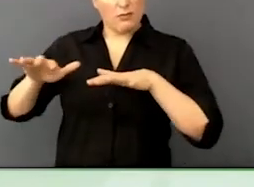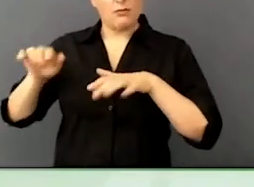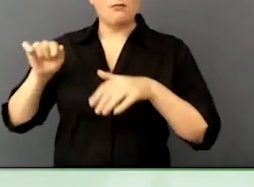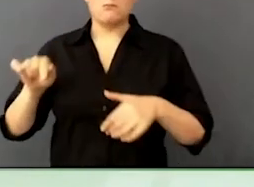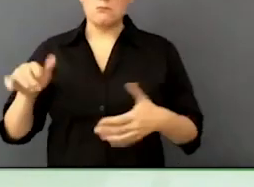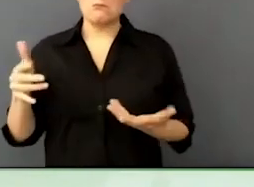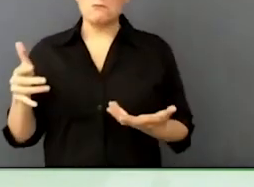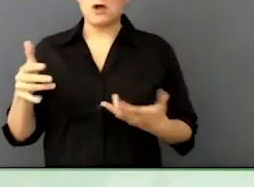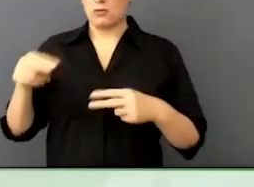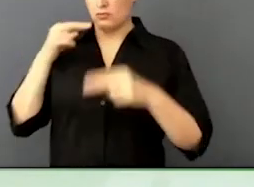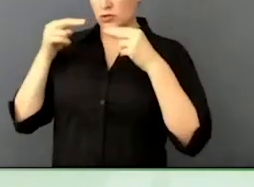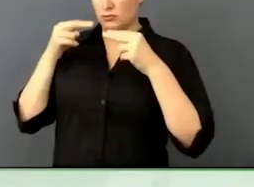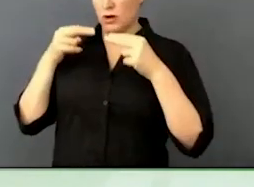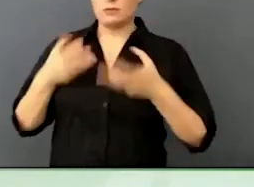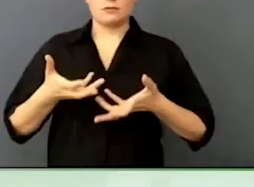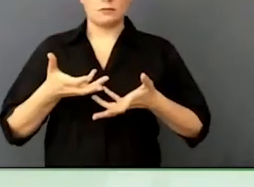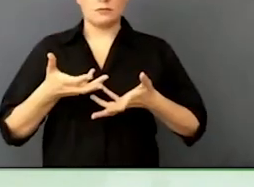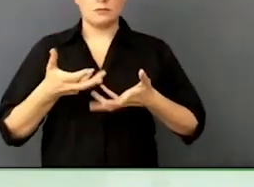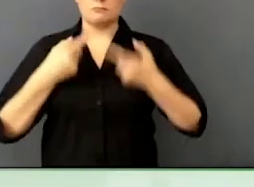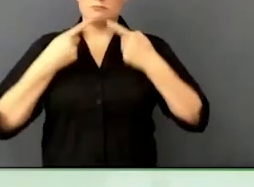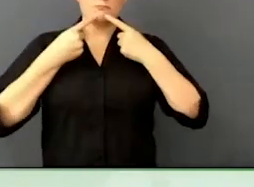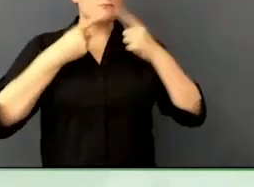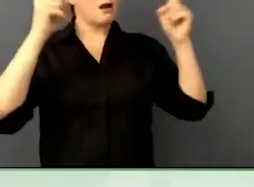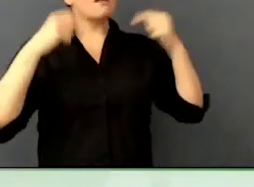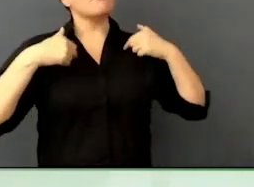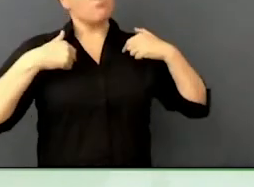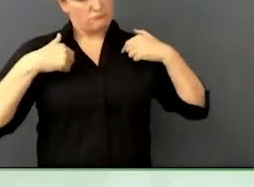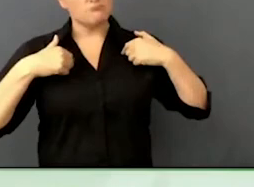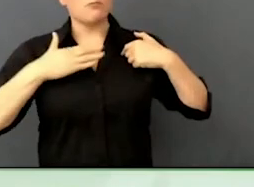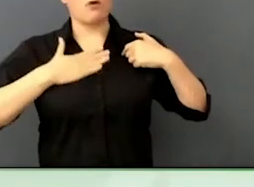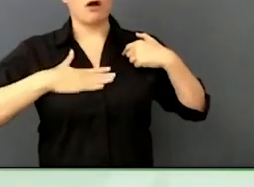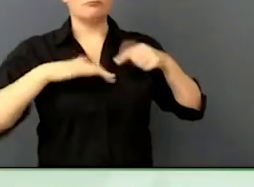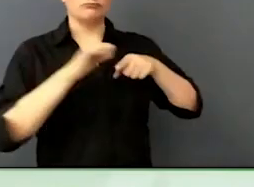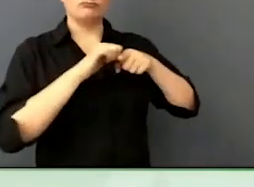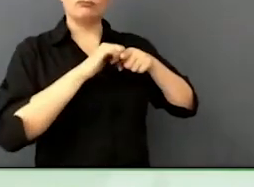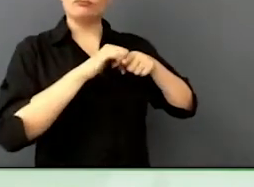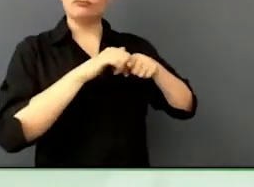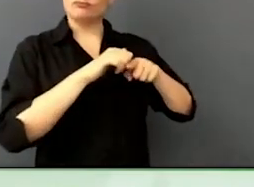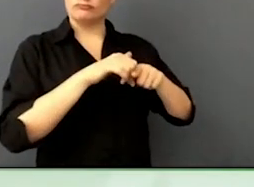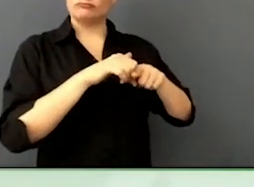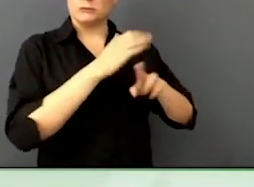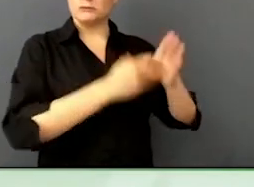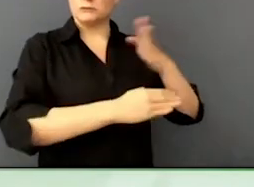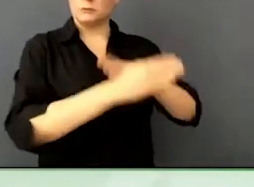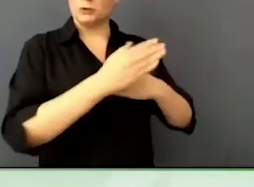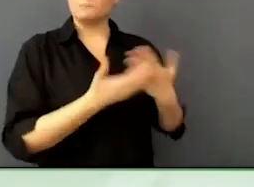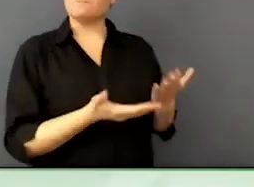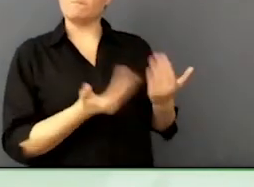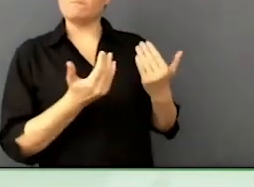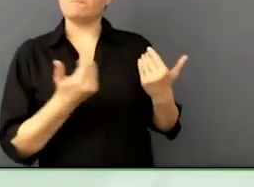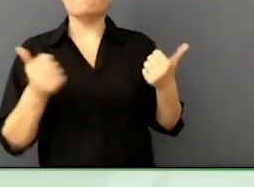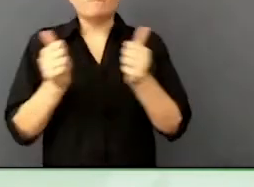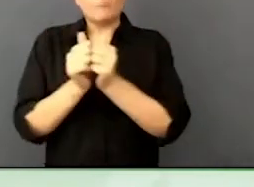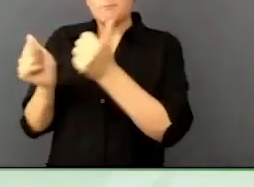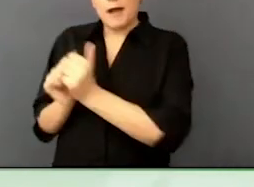steady stream of people coming to them that add value to the business but so did the local economy and the local job market.